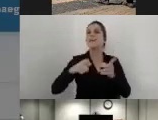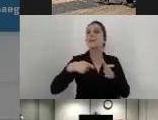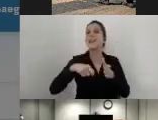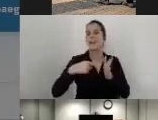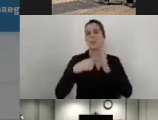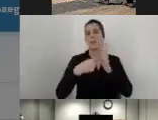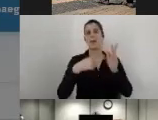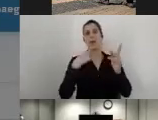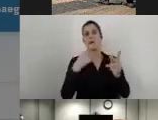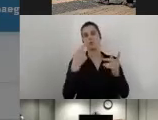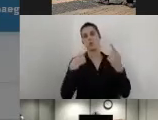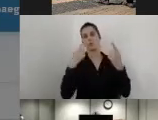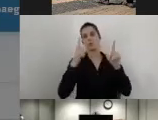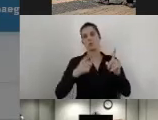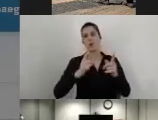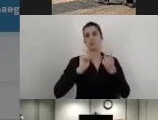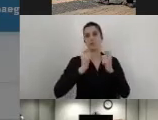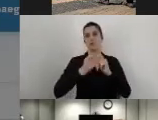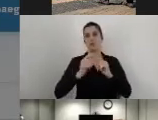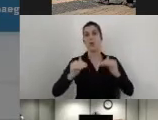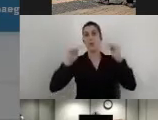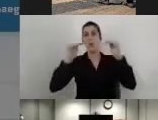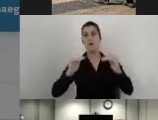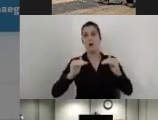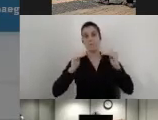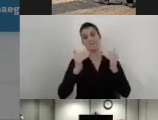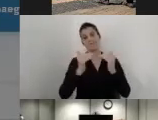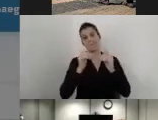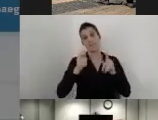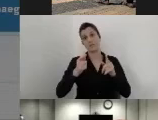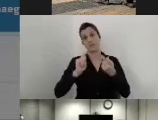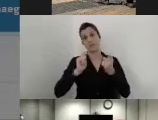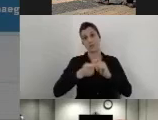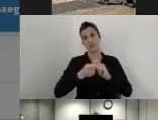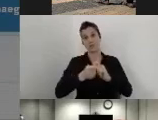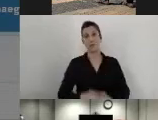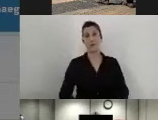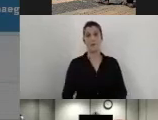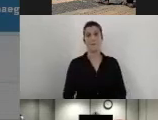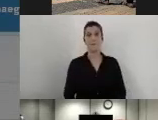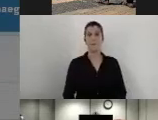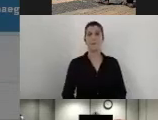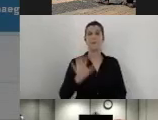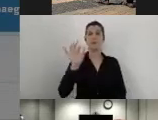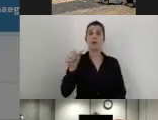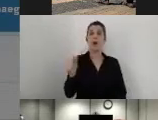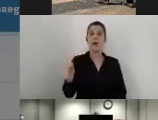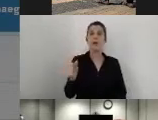change the height of the button one